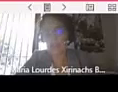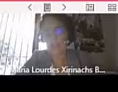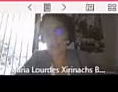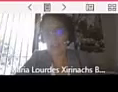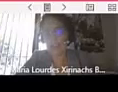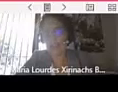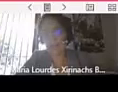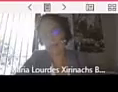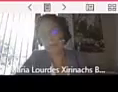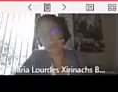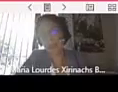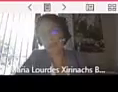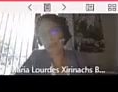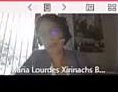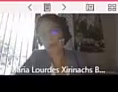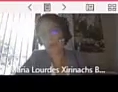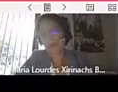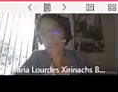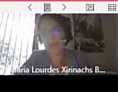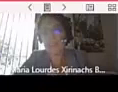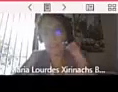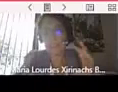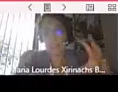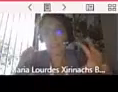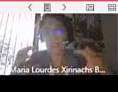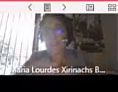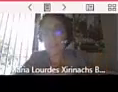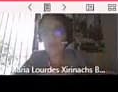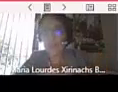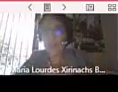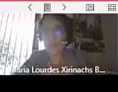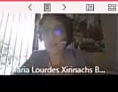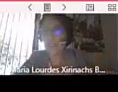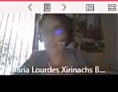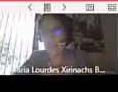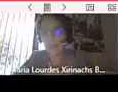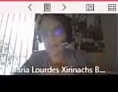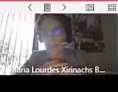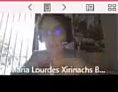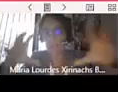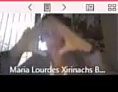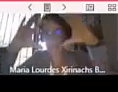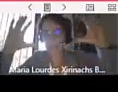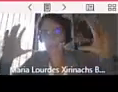articulately together on this platform each one is a businesswoman with her store inside